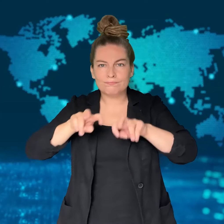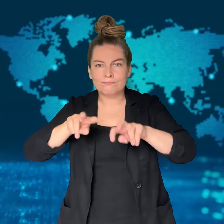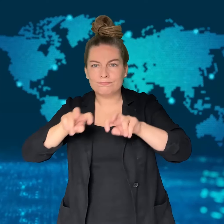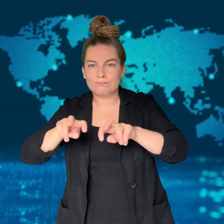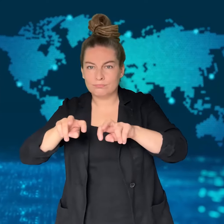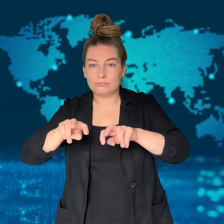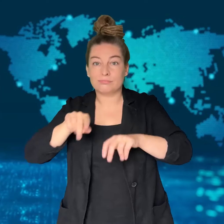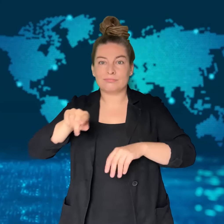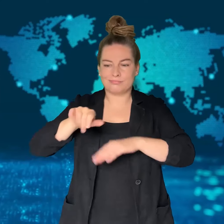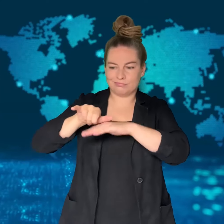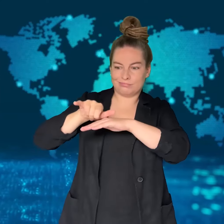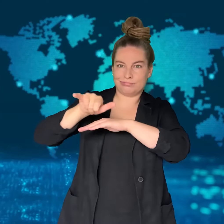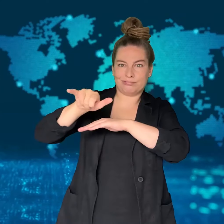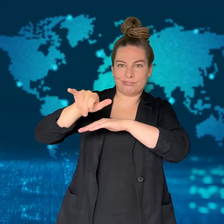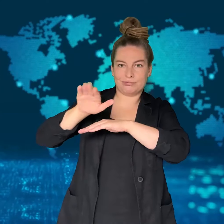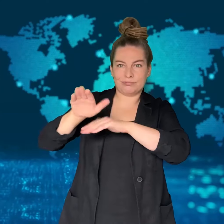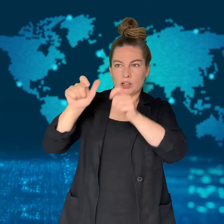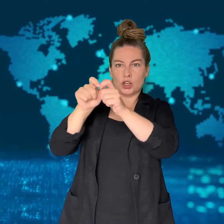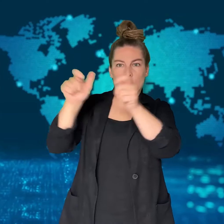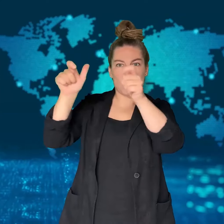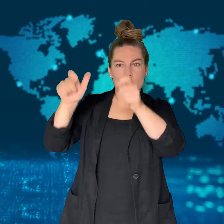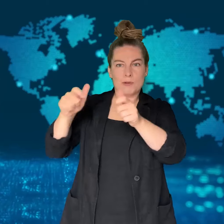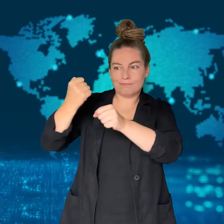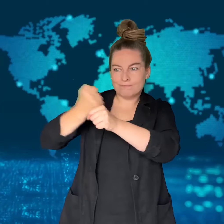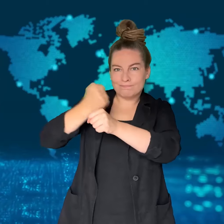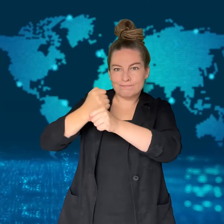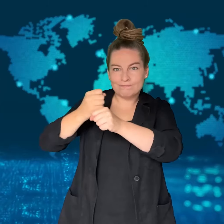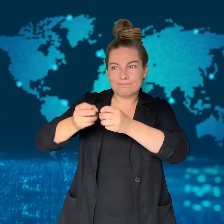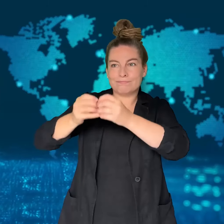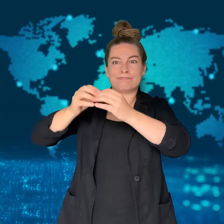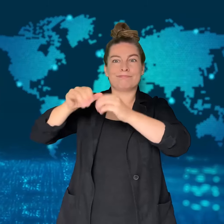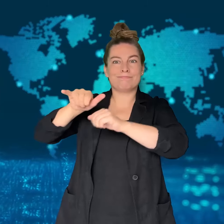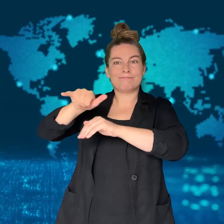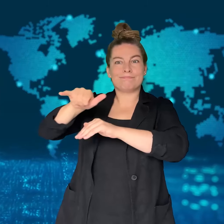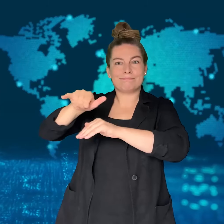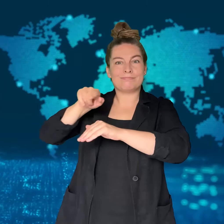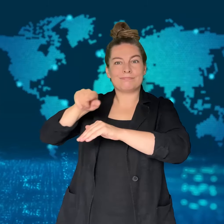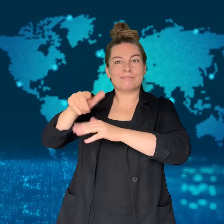when almost 200 were killed.